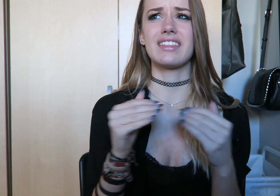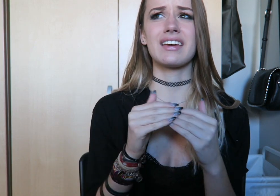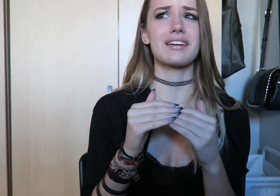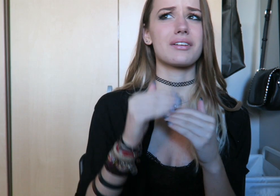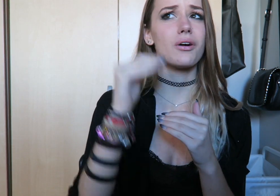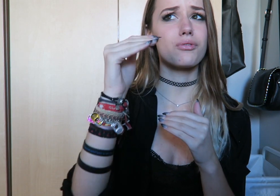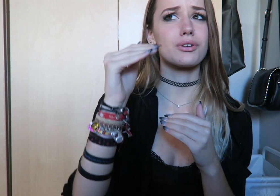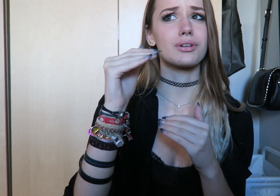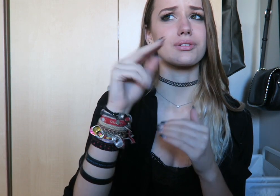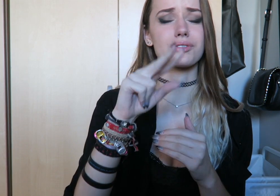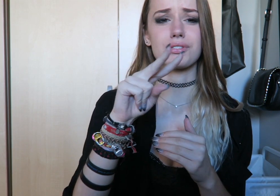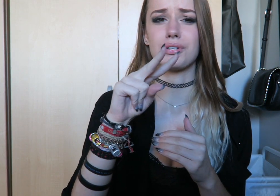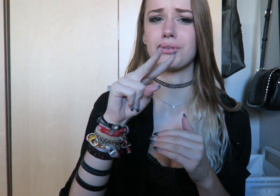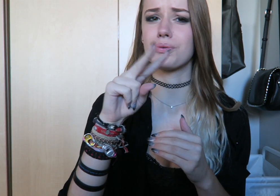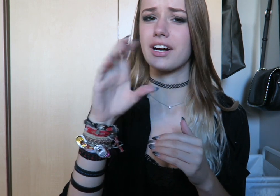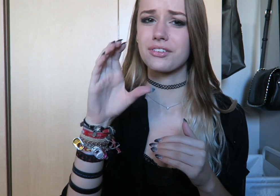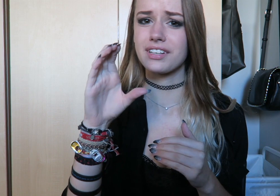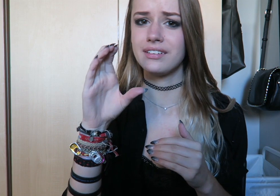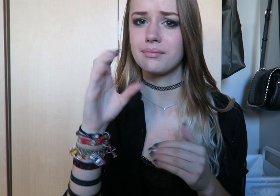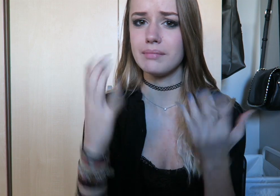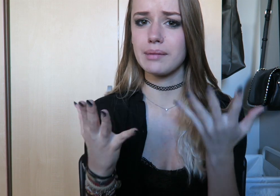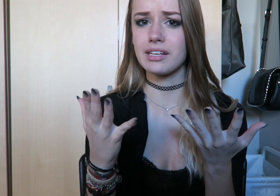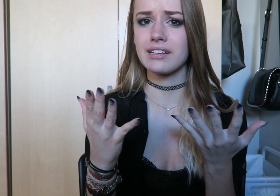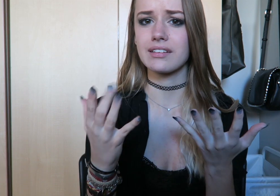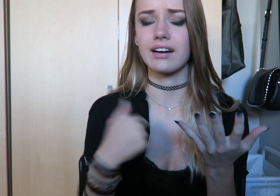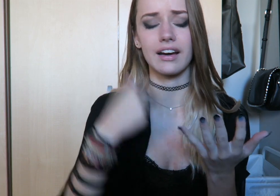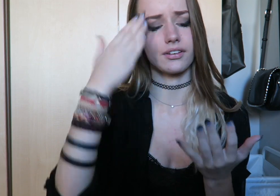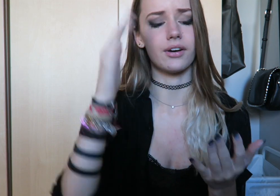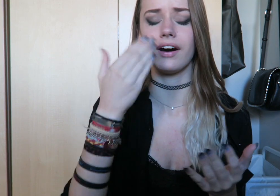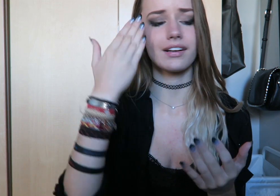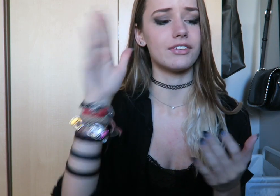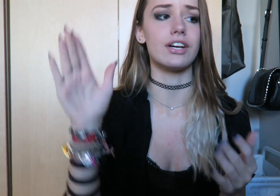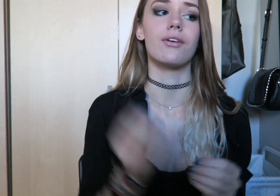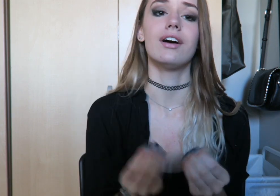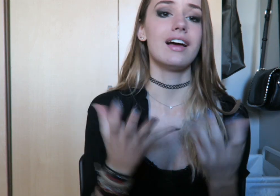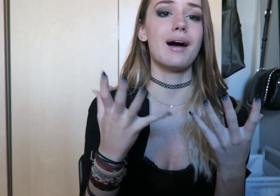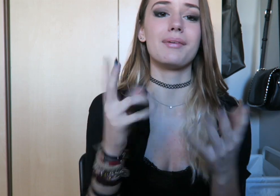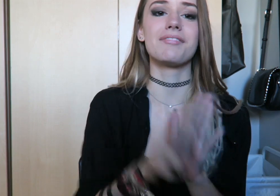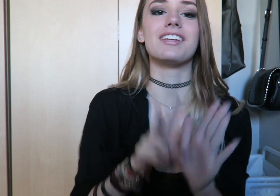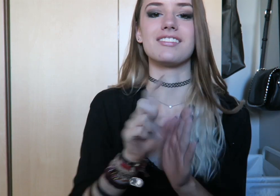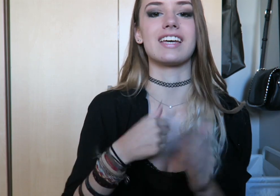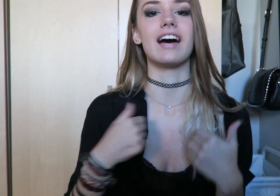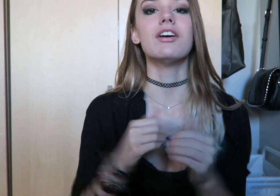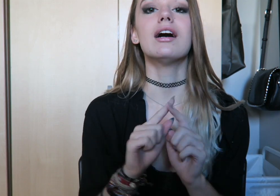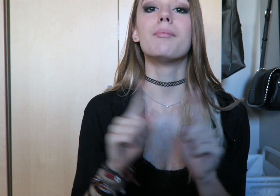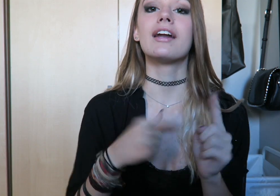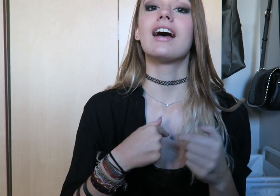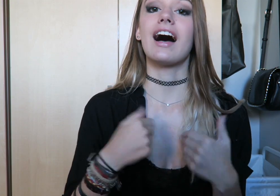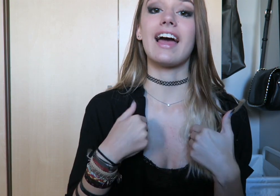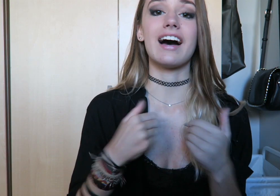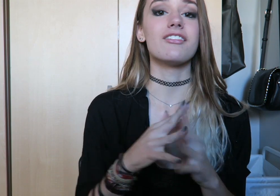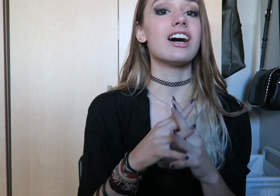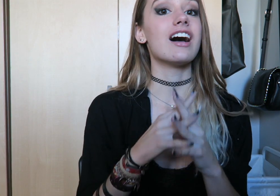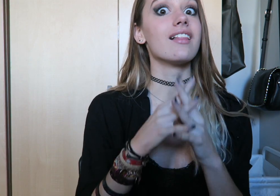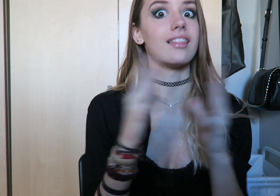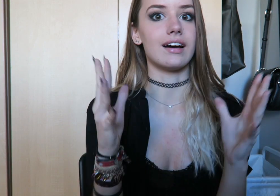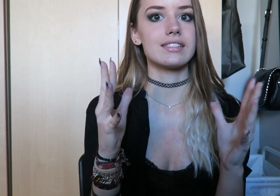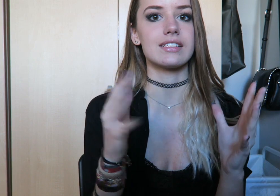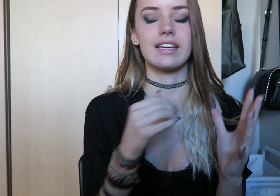like I think over 200 of them maybe, I don't know. I don't even know how many videos I have but I have a lot